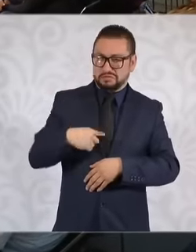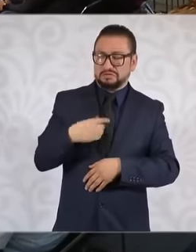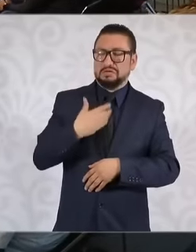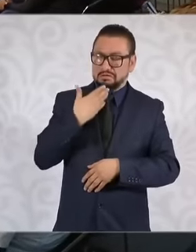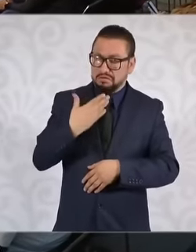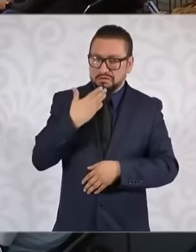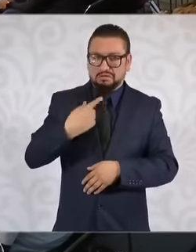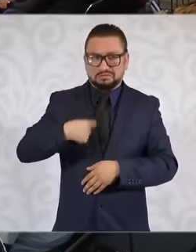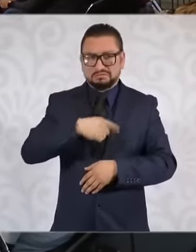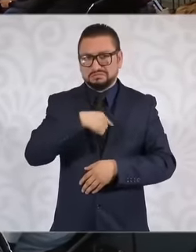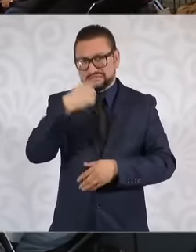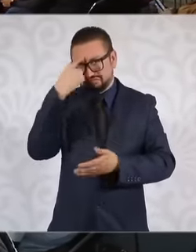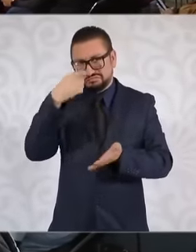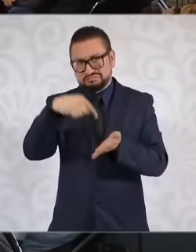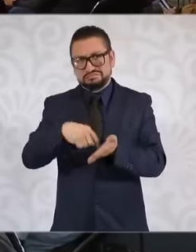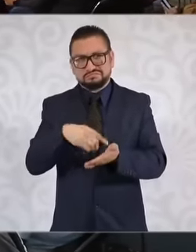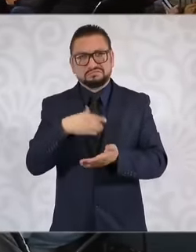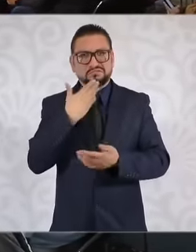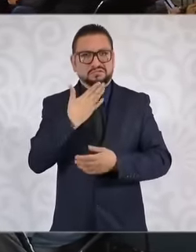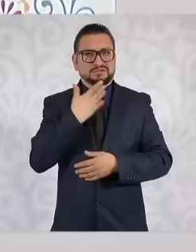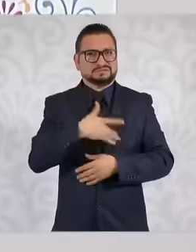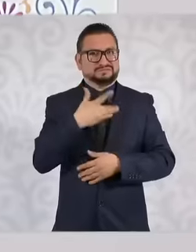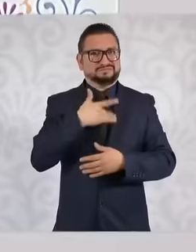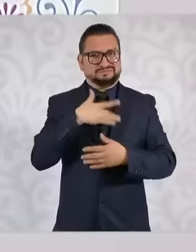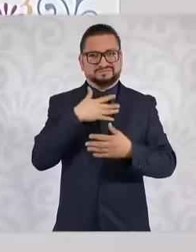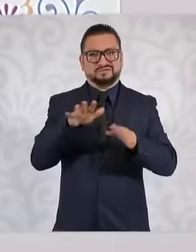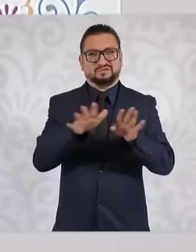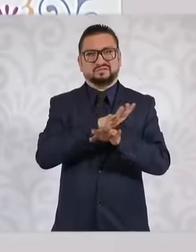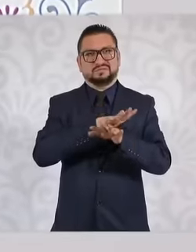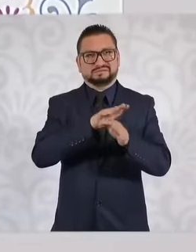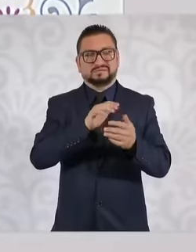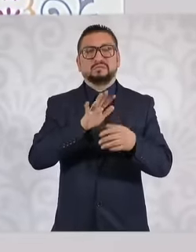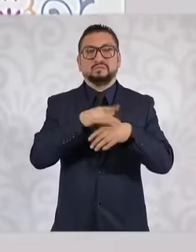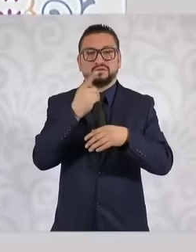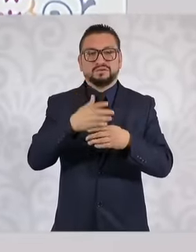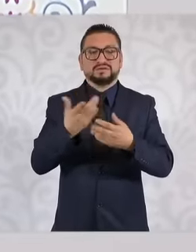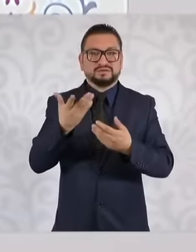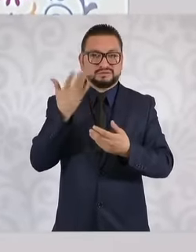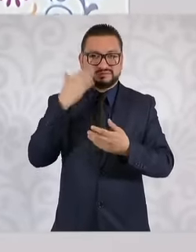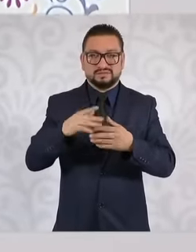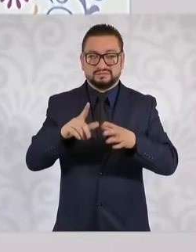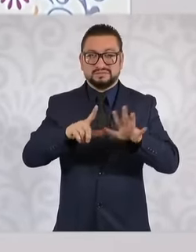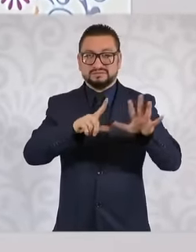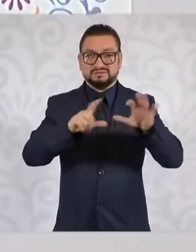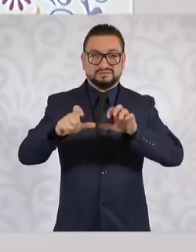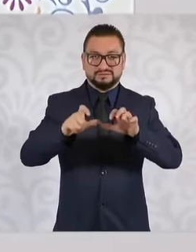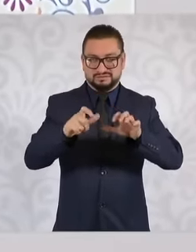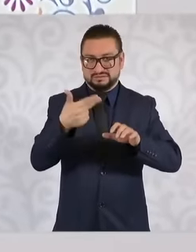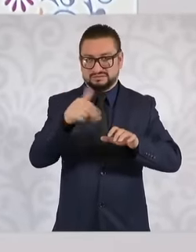I believe will be a paradigm shift and that in these 700 hectares we can establish two